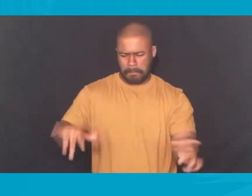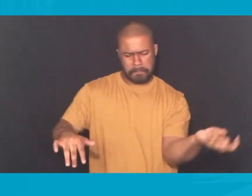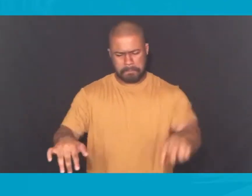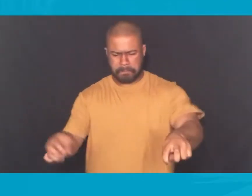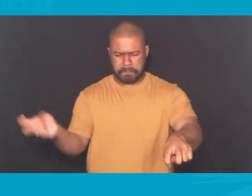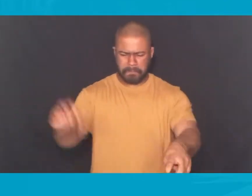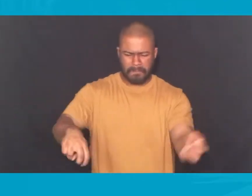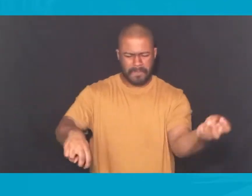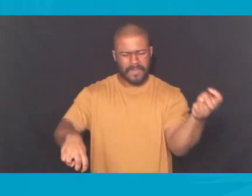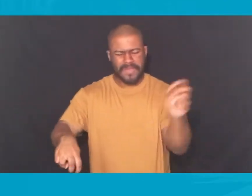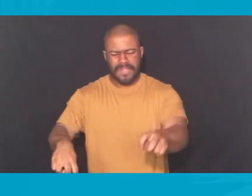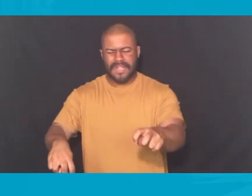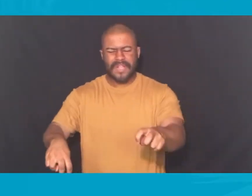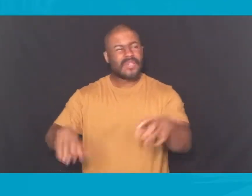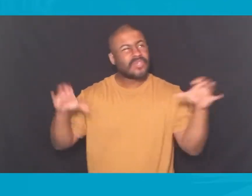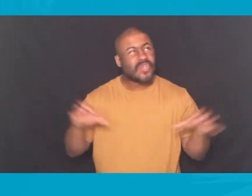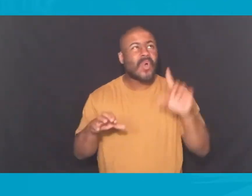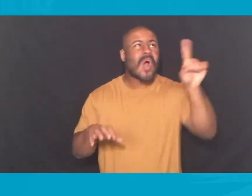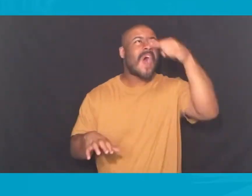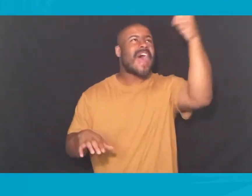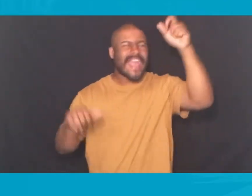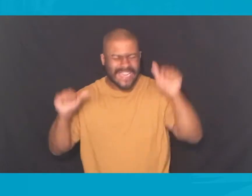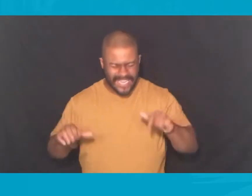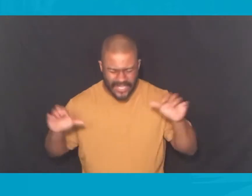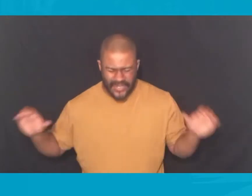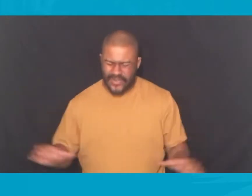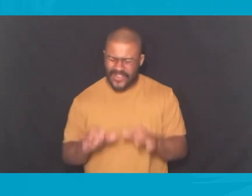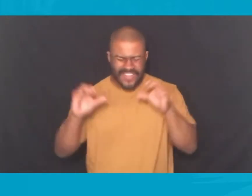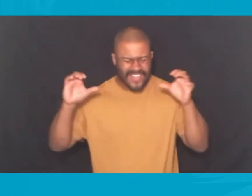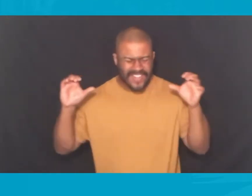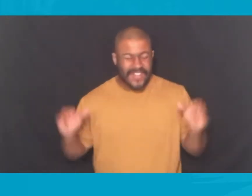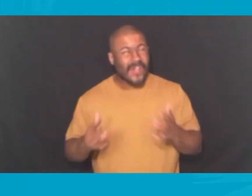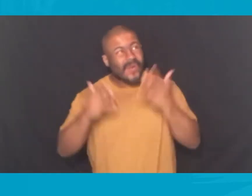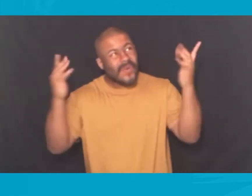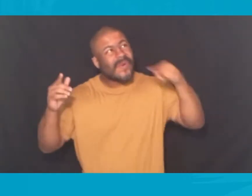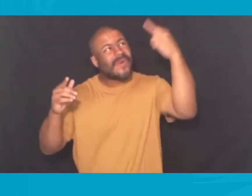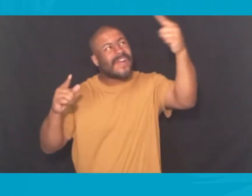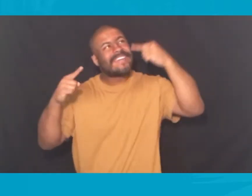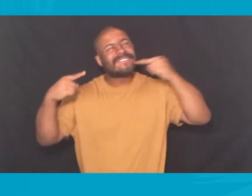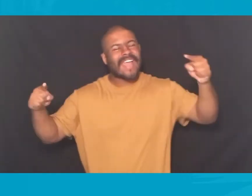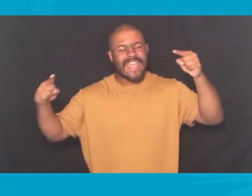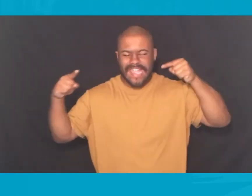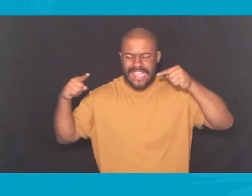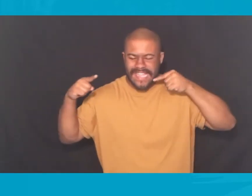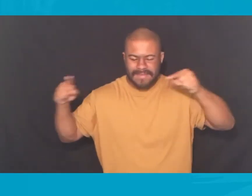Bring dry bones back to life and Do what you are famous for